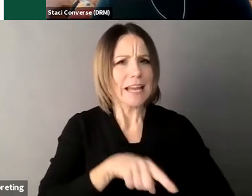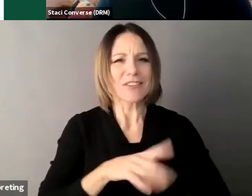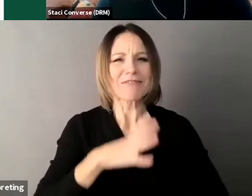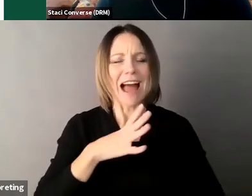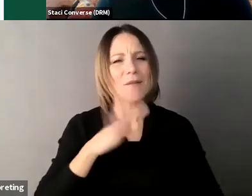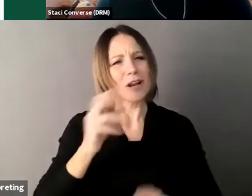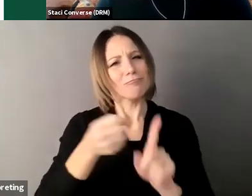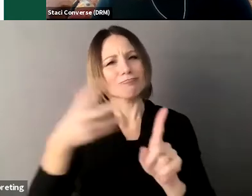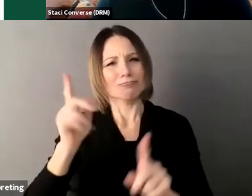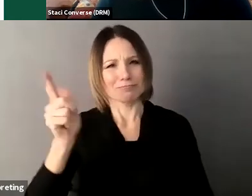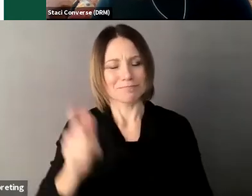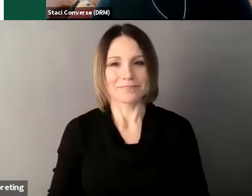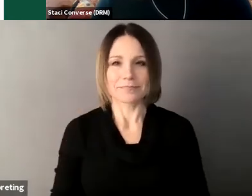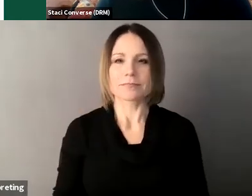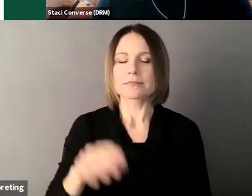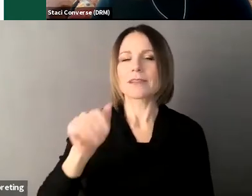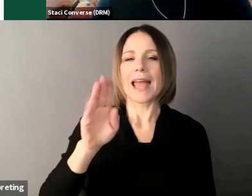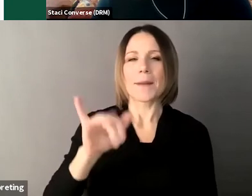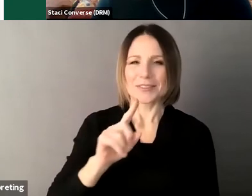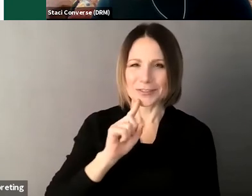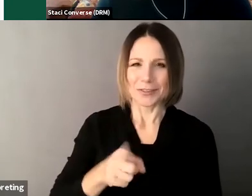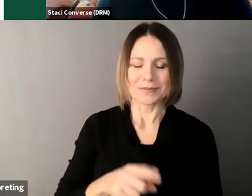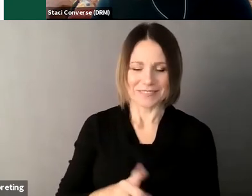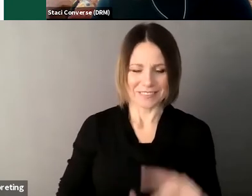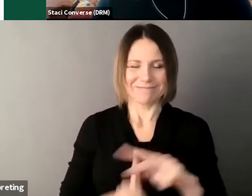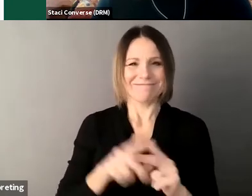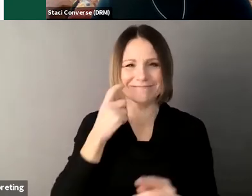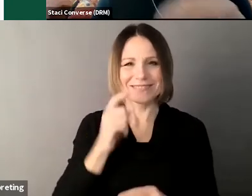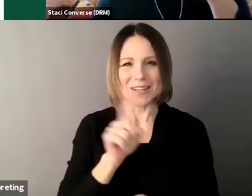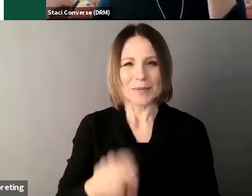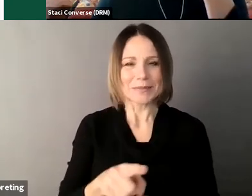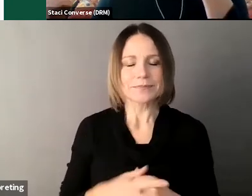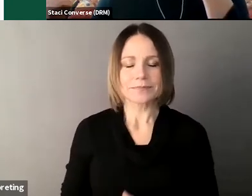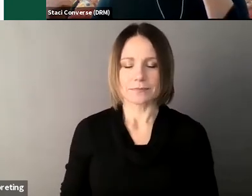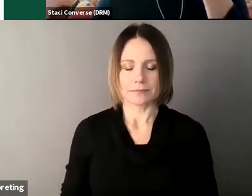sure and one more question popped up um on if an individual already has guardianship